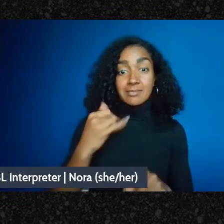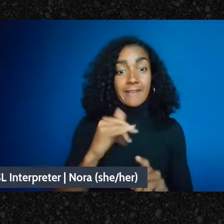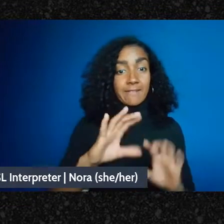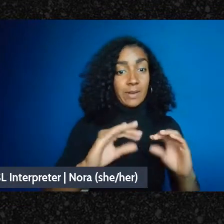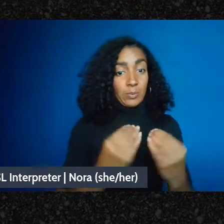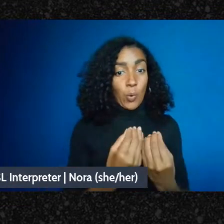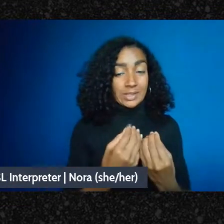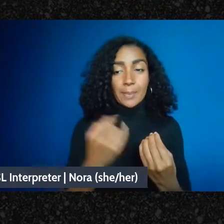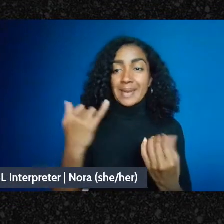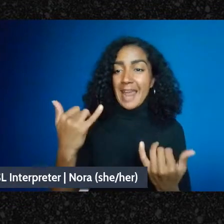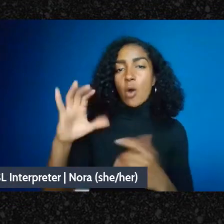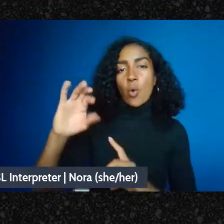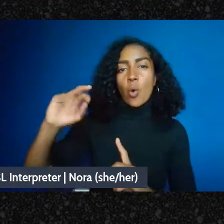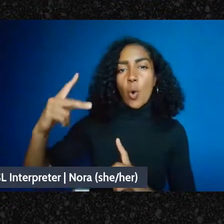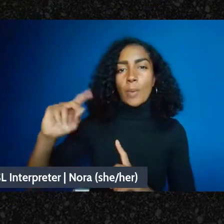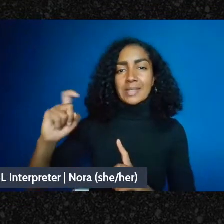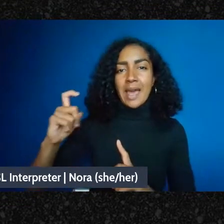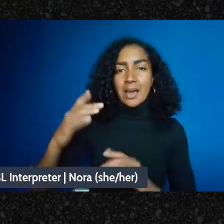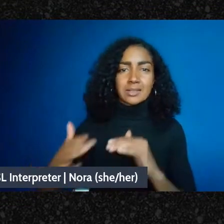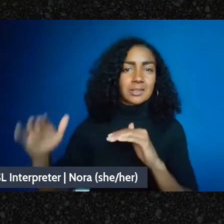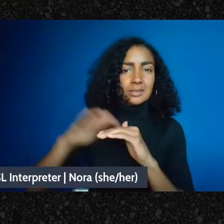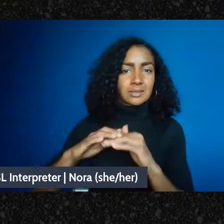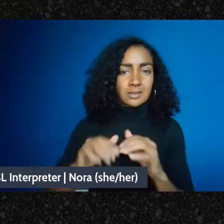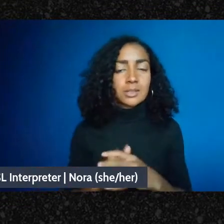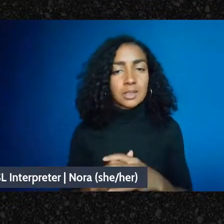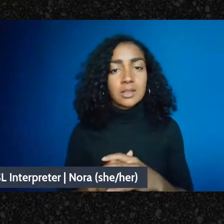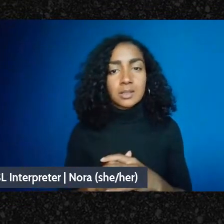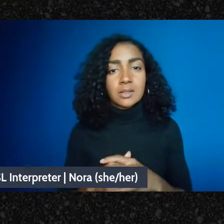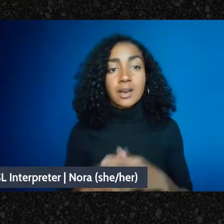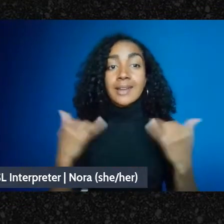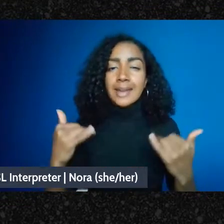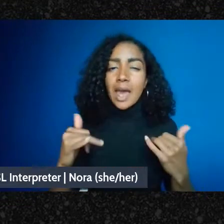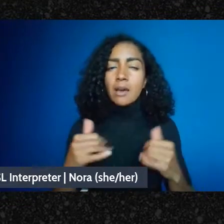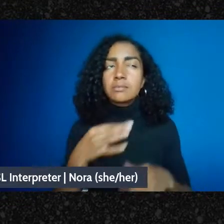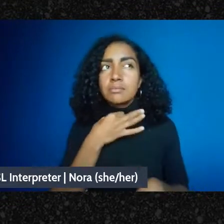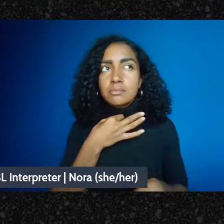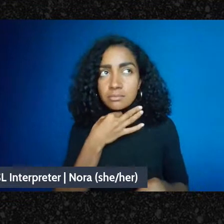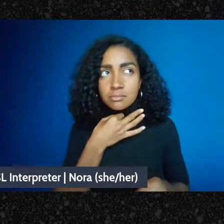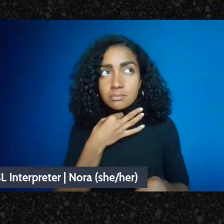Then the question here is what if you incorporate a nonprofit but you never file for tax exemption,